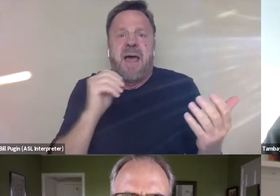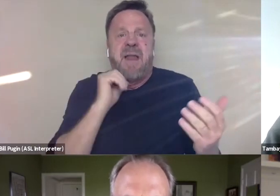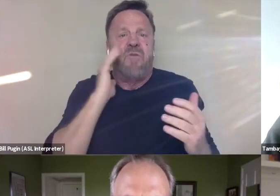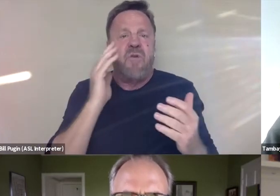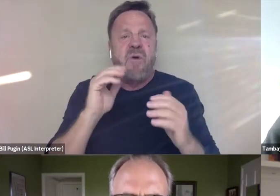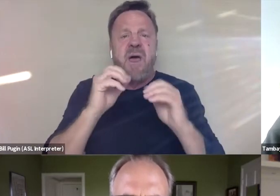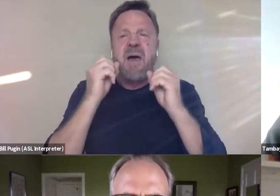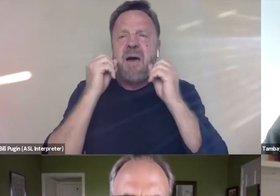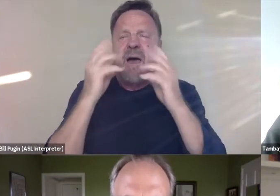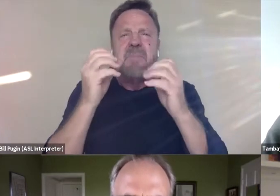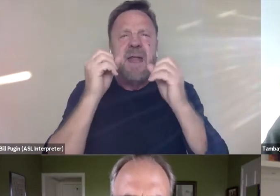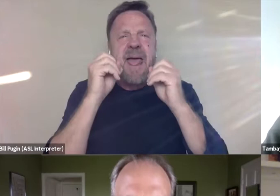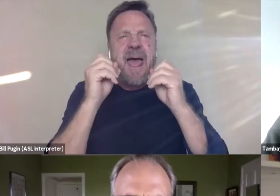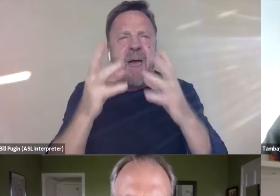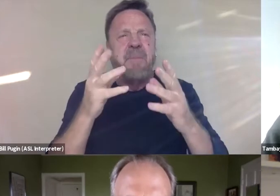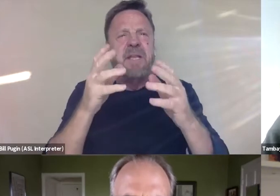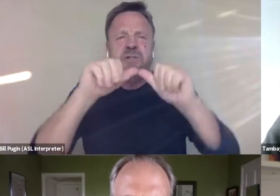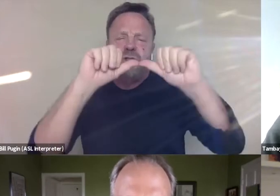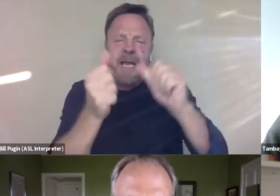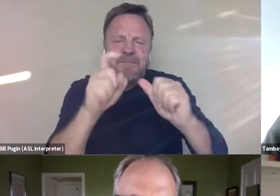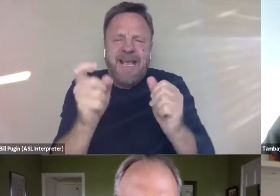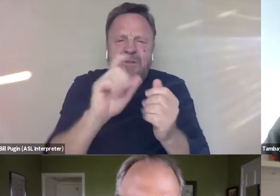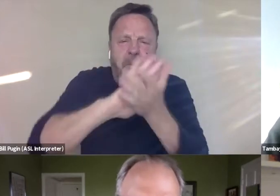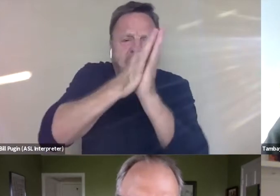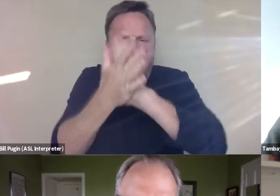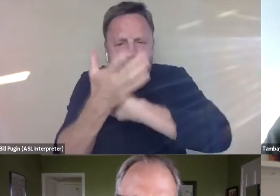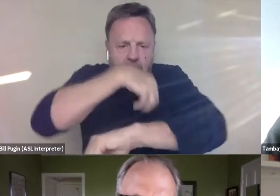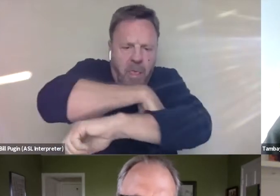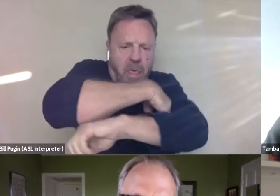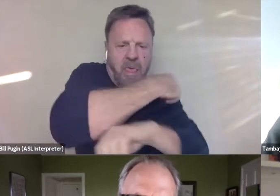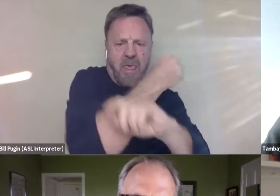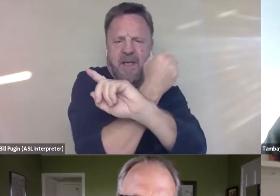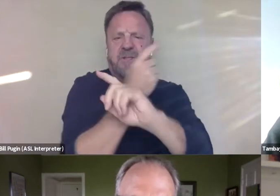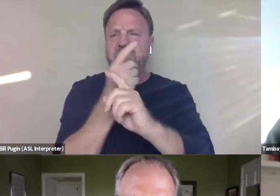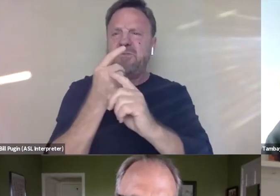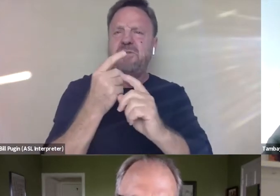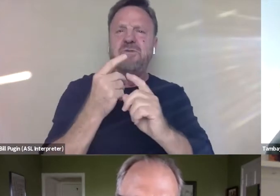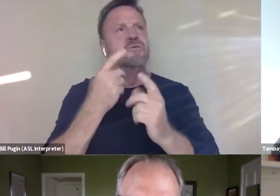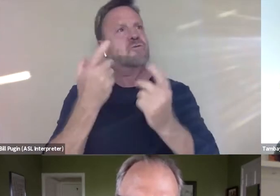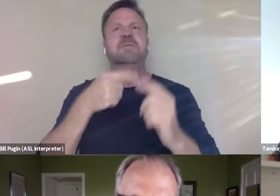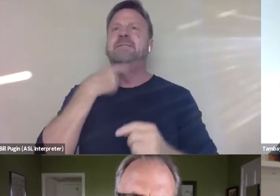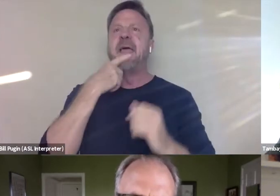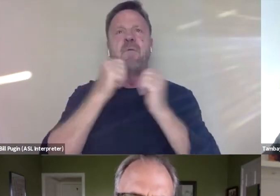he has to contort himself into to sort of say with a straight face that he's innocent.